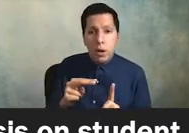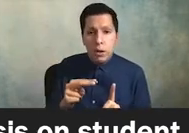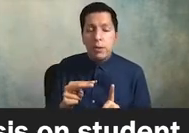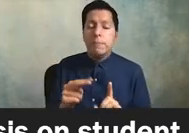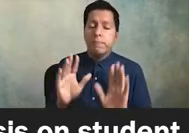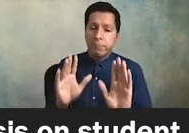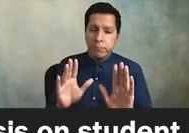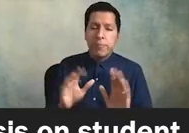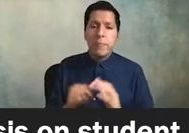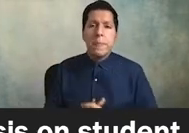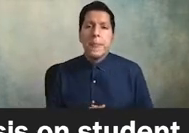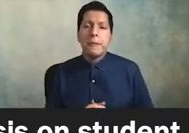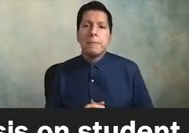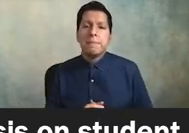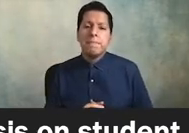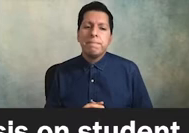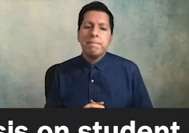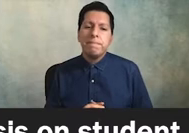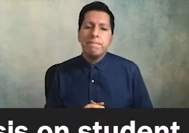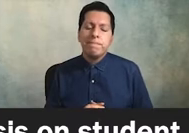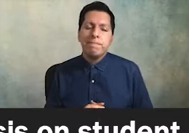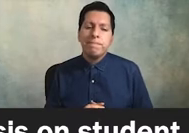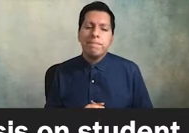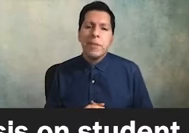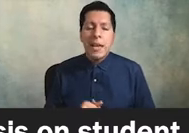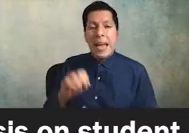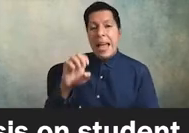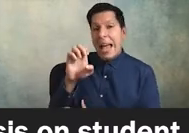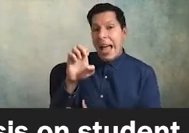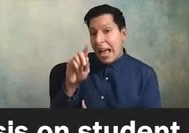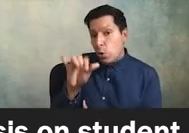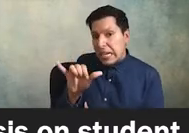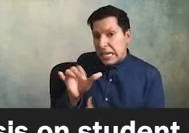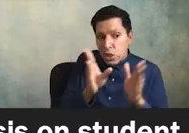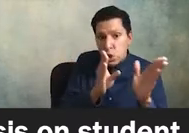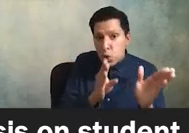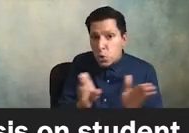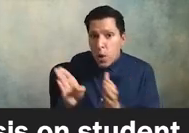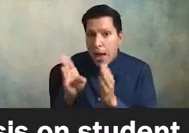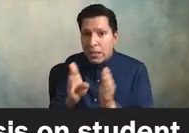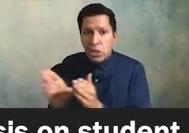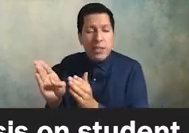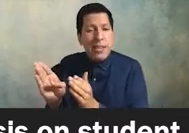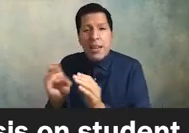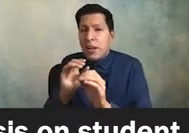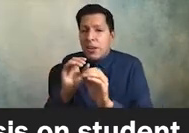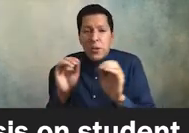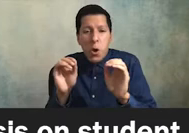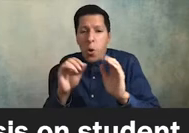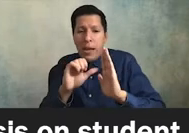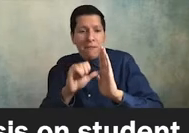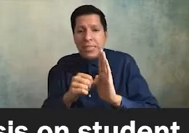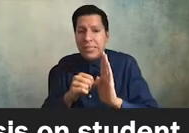the thing is the equity strategy has far too little emphasis on dismantling classroom racism